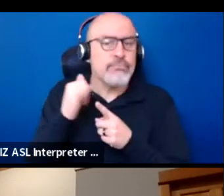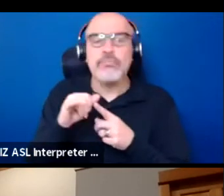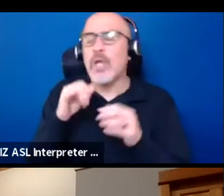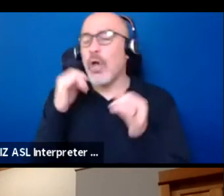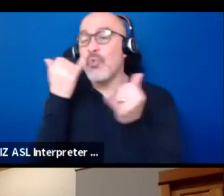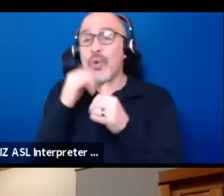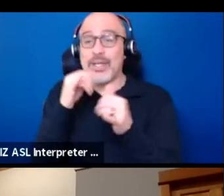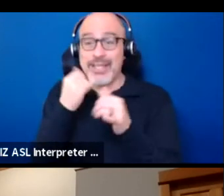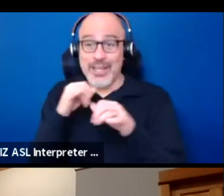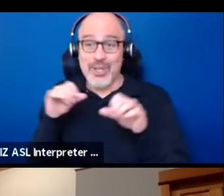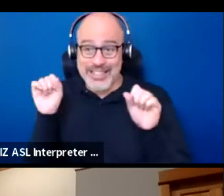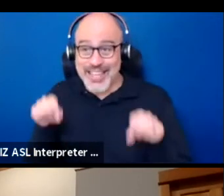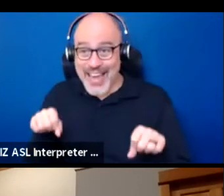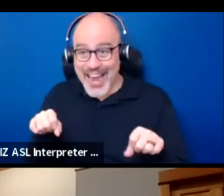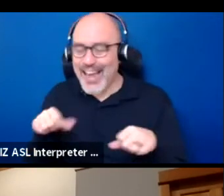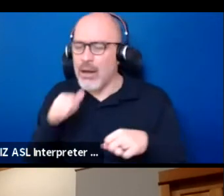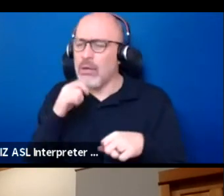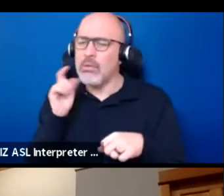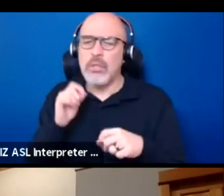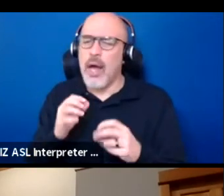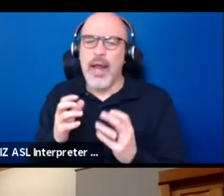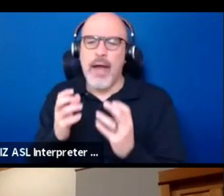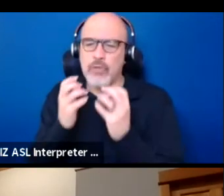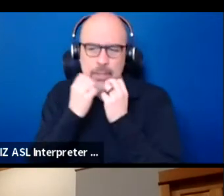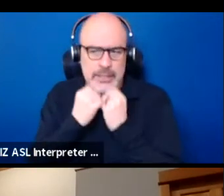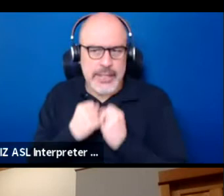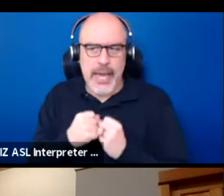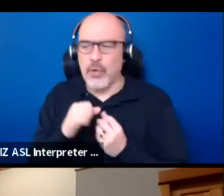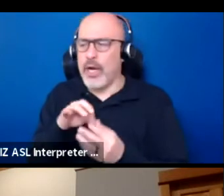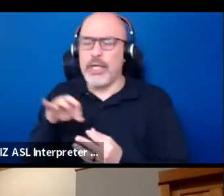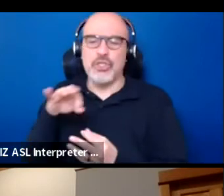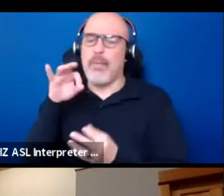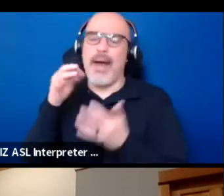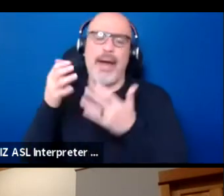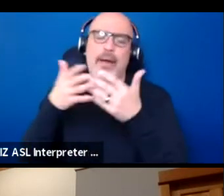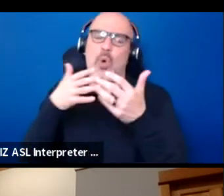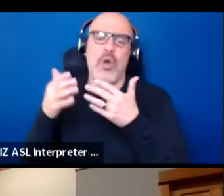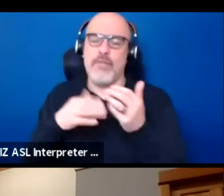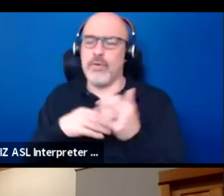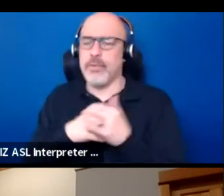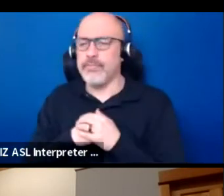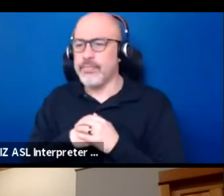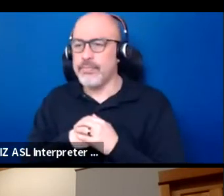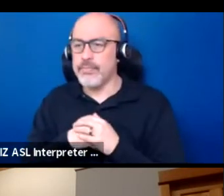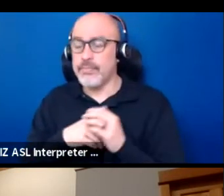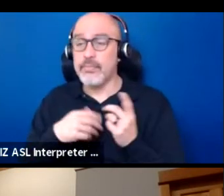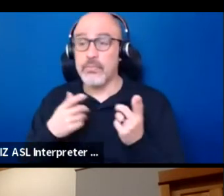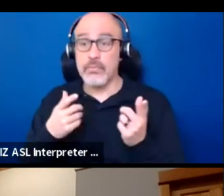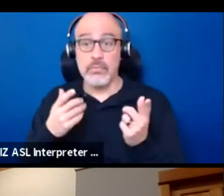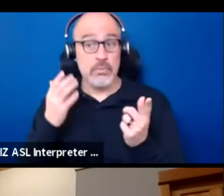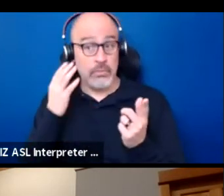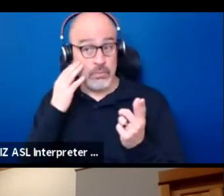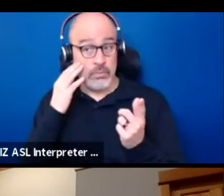That doesn't have to be sacred and shamonic and whatever. Well, you all know tricks stories just as well as I do,